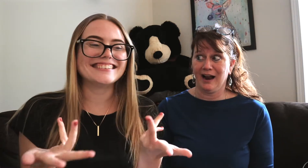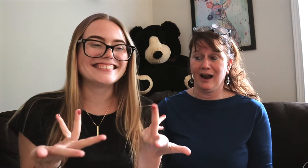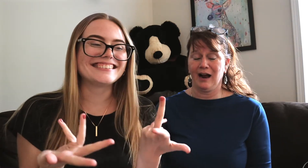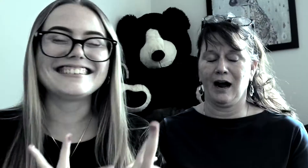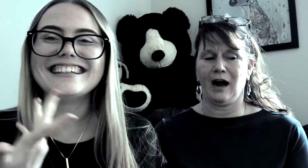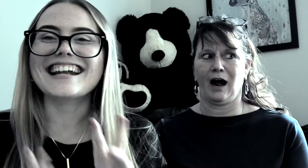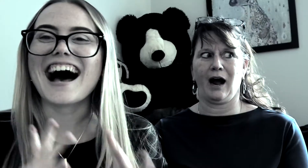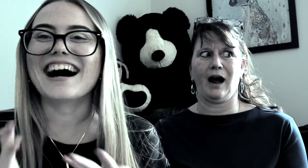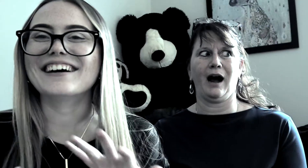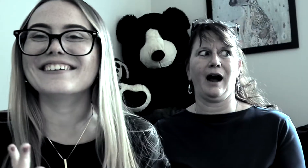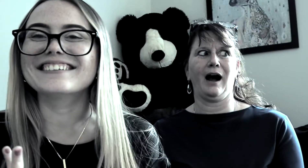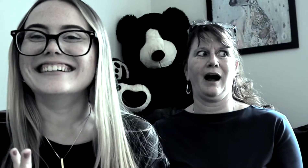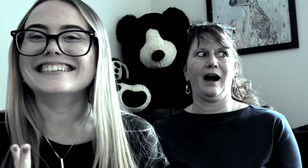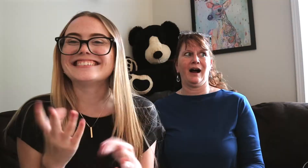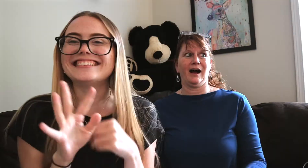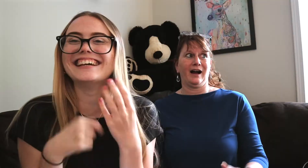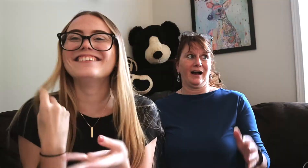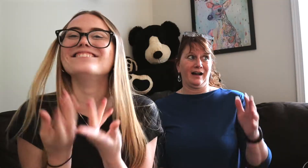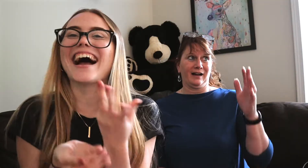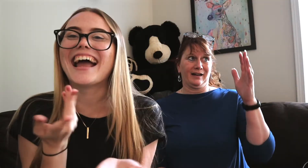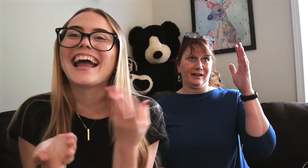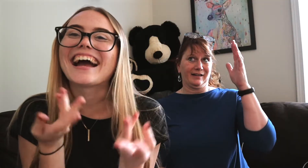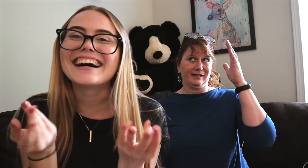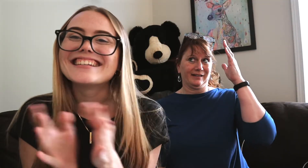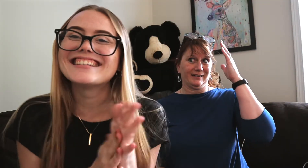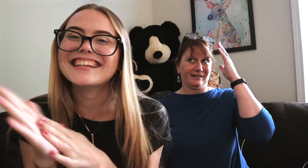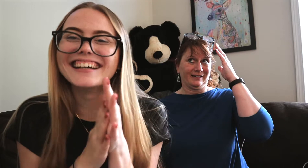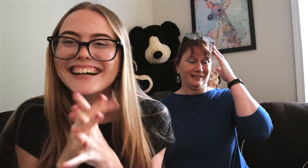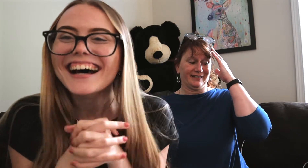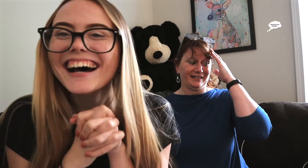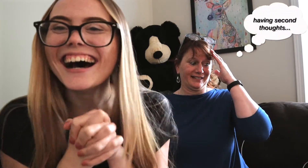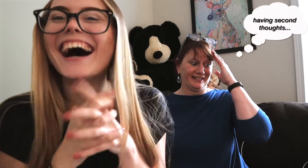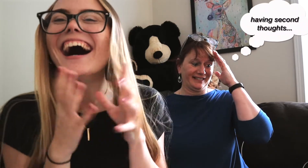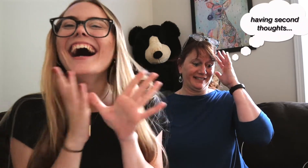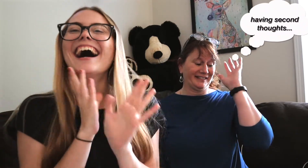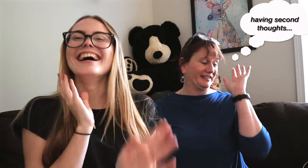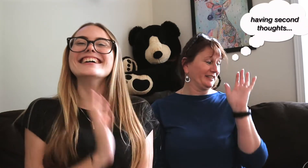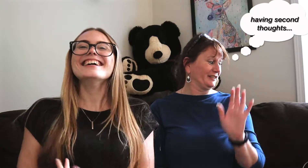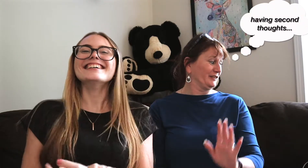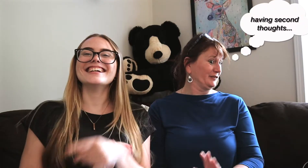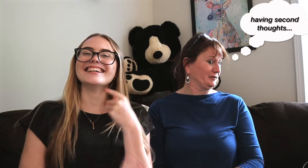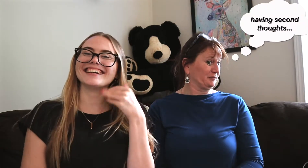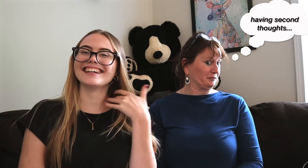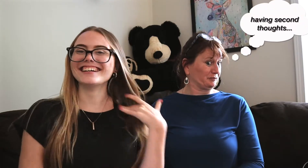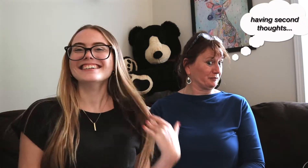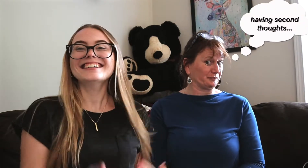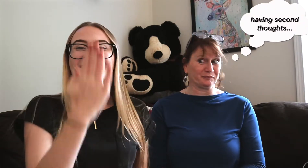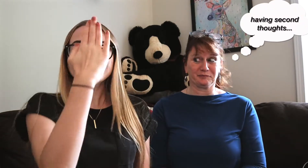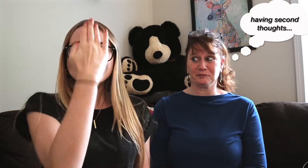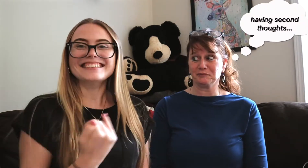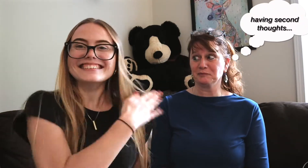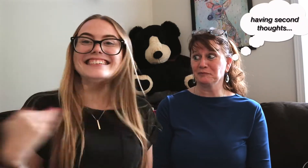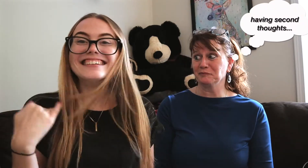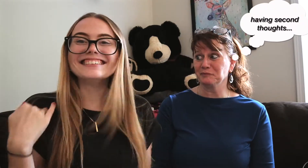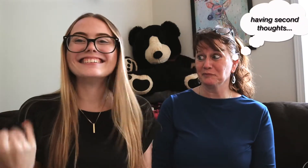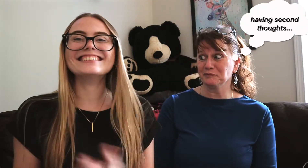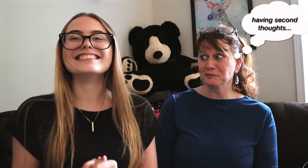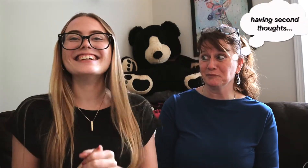*motivational music* you know.... my hands! *minecraft oof* *laughing* *giggle*